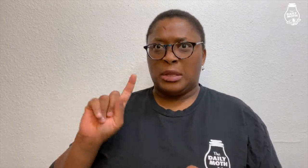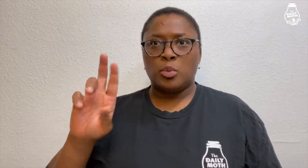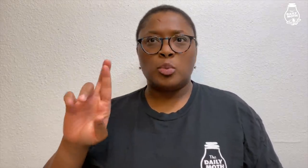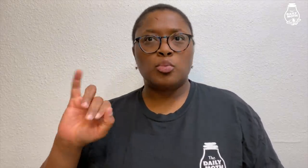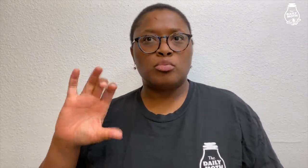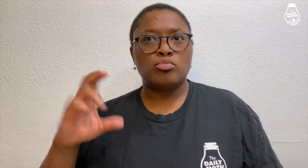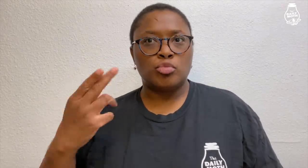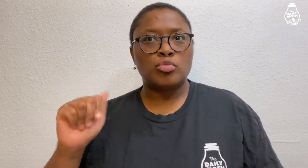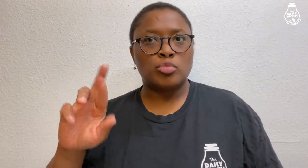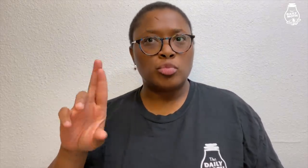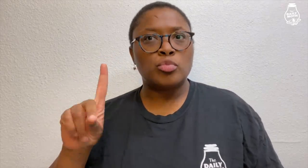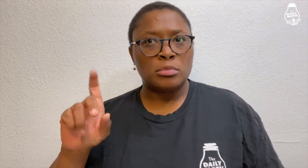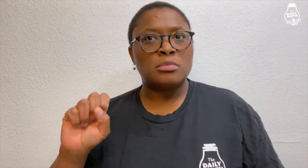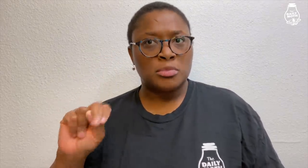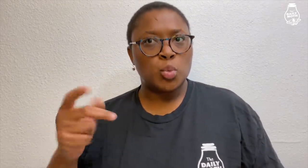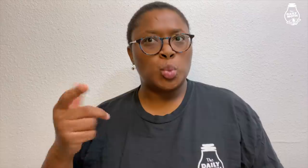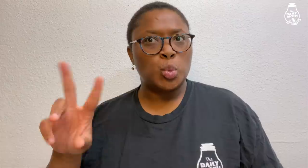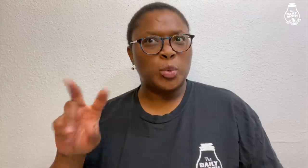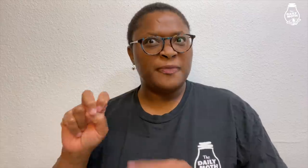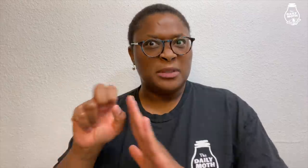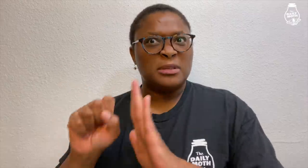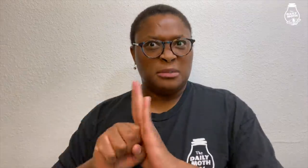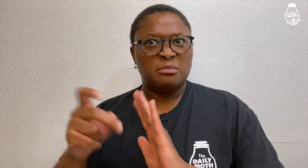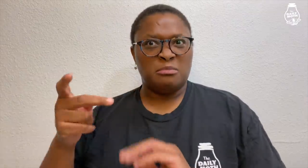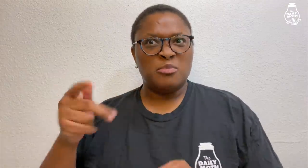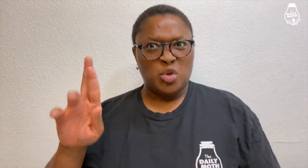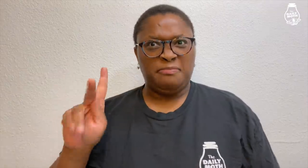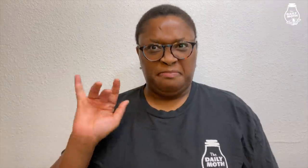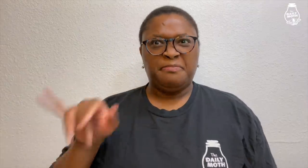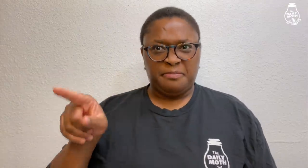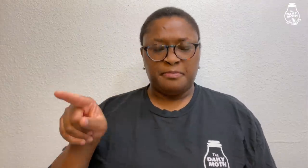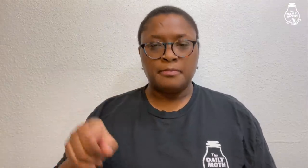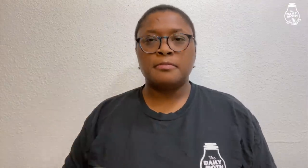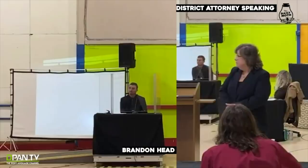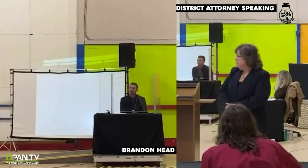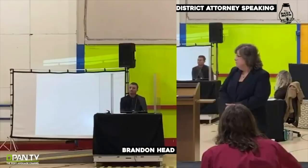where Richardson Grove State Park is located, was called to testify.